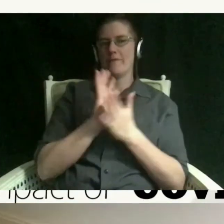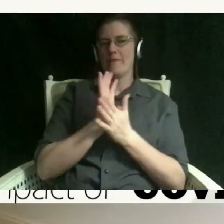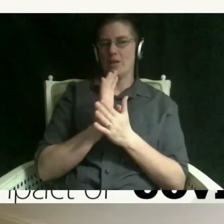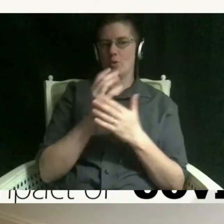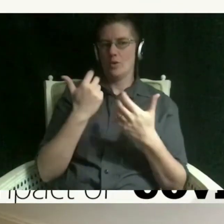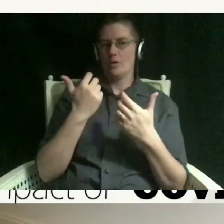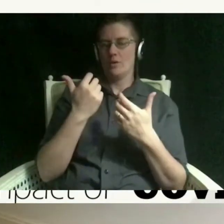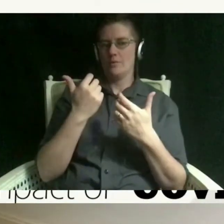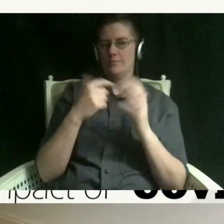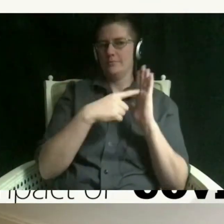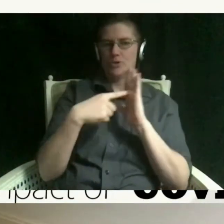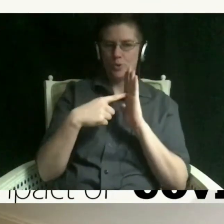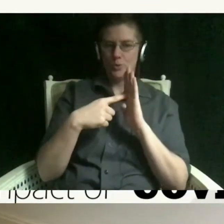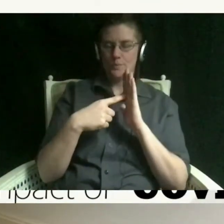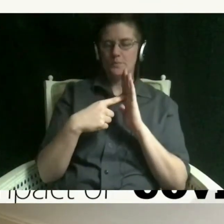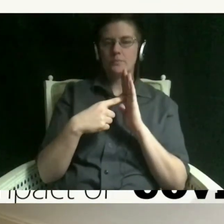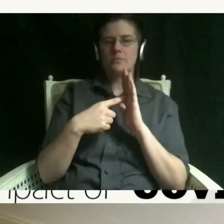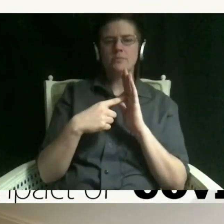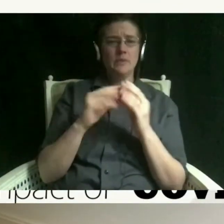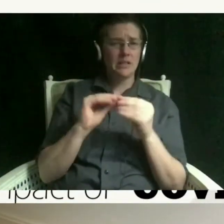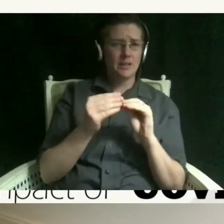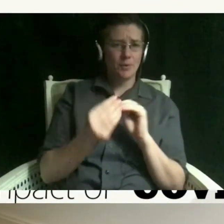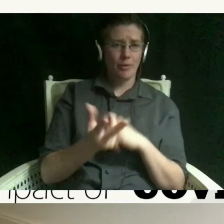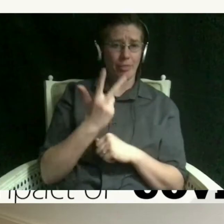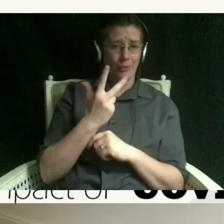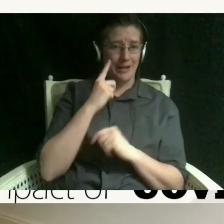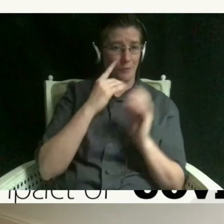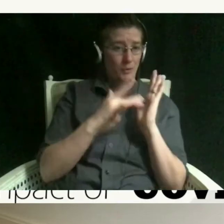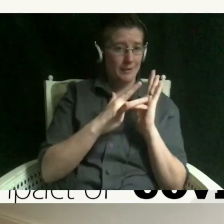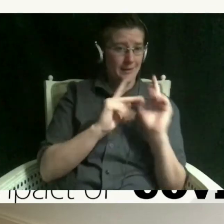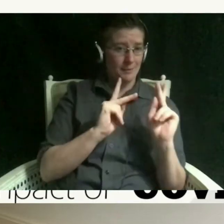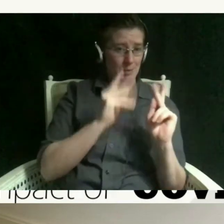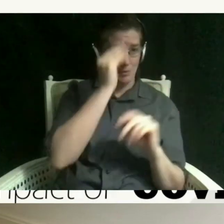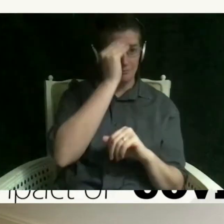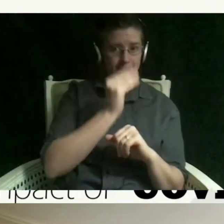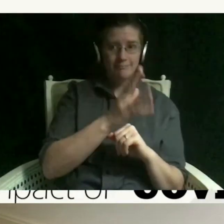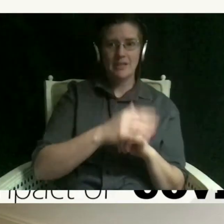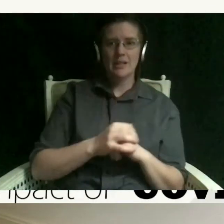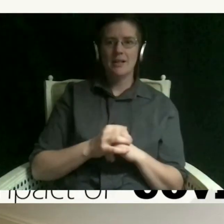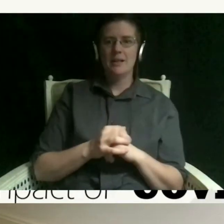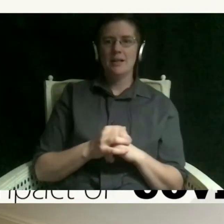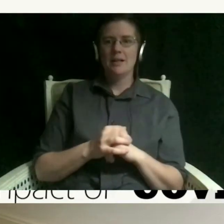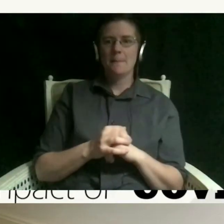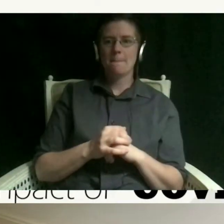uh today it's video number three for the tech people um and i think it was actually playing